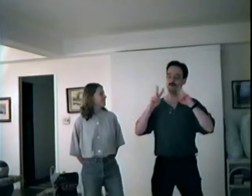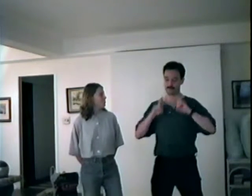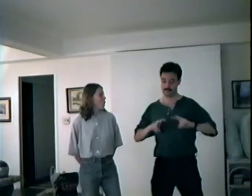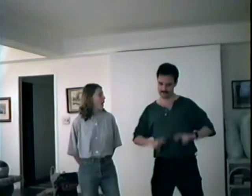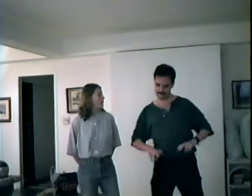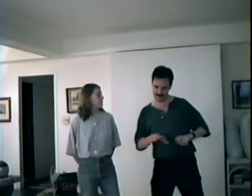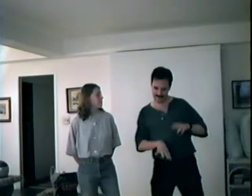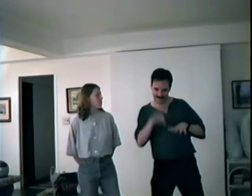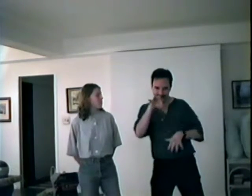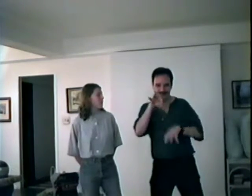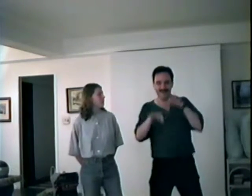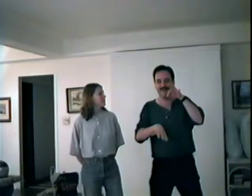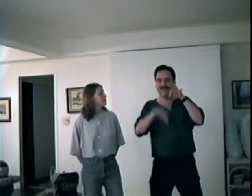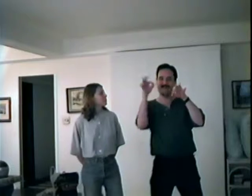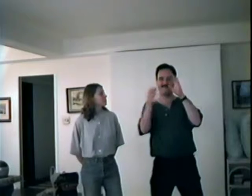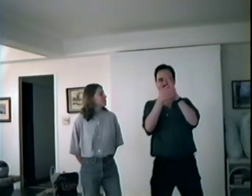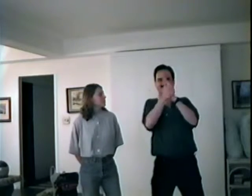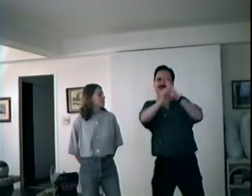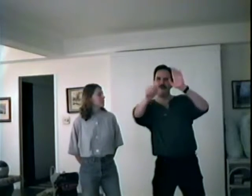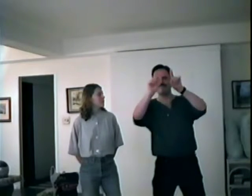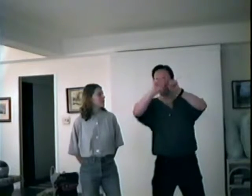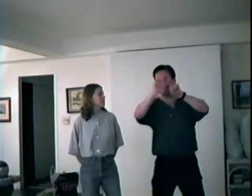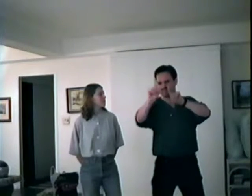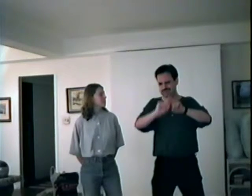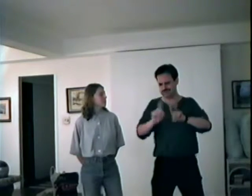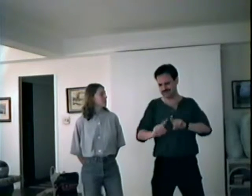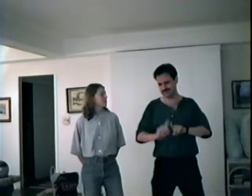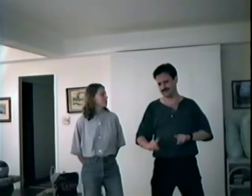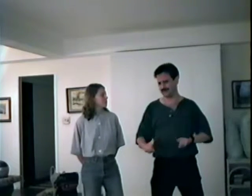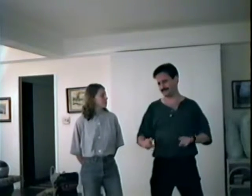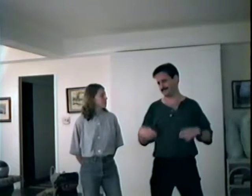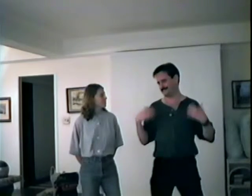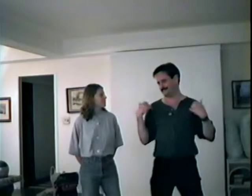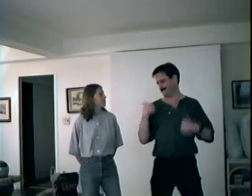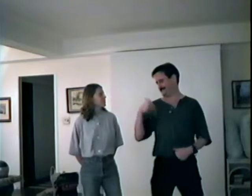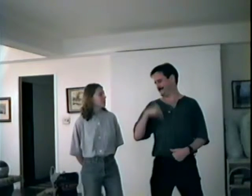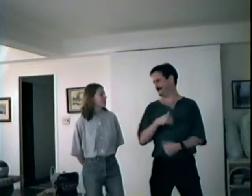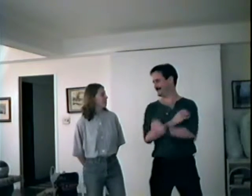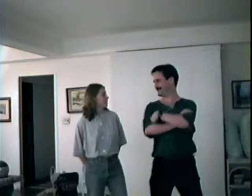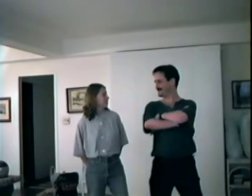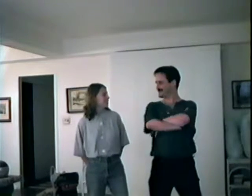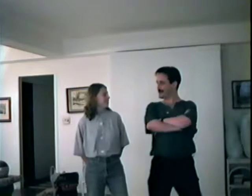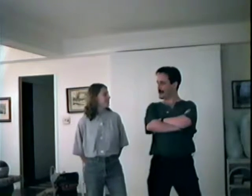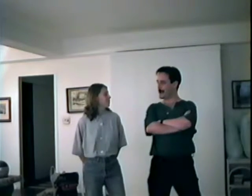When I discover the cleverness of a remarkable me.